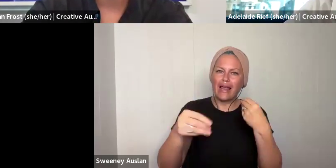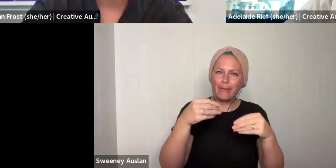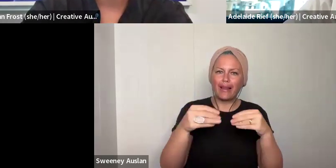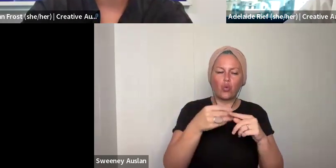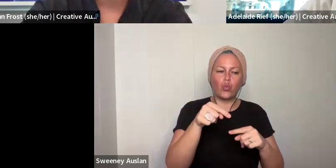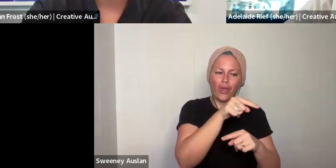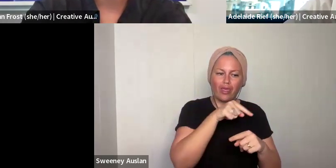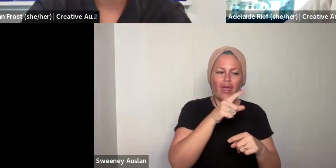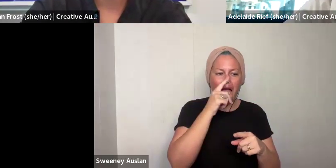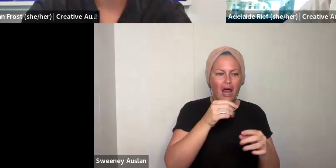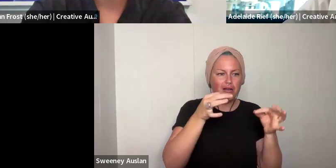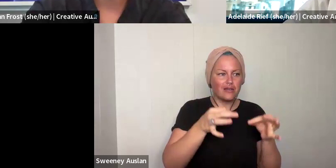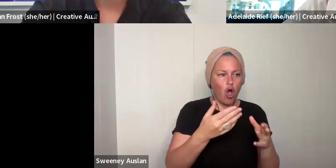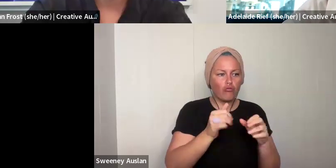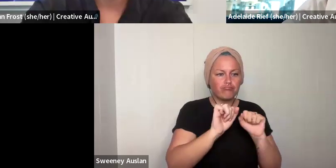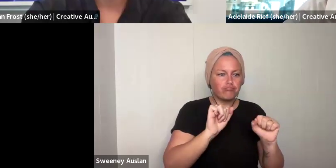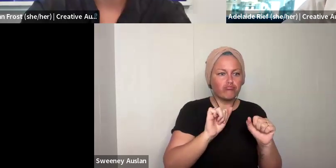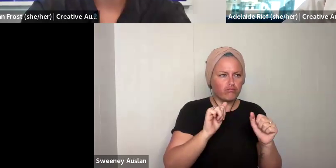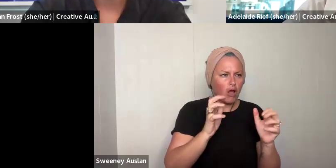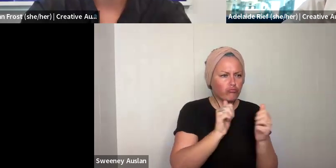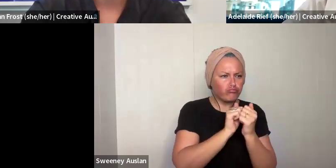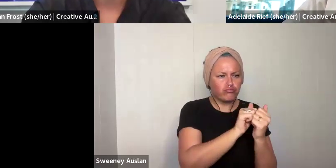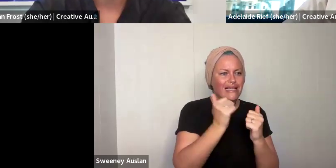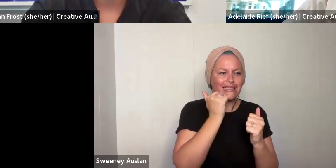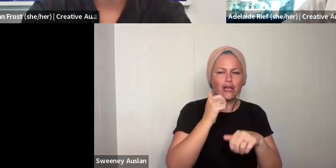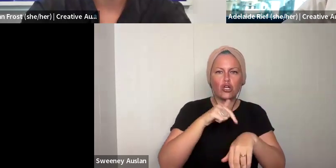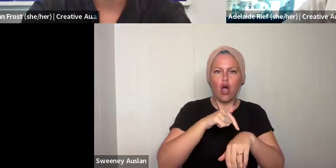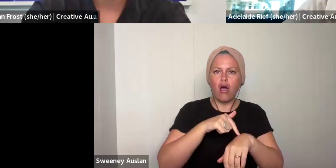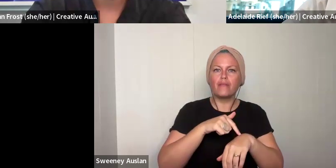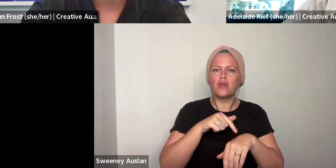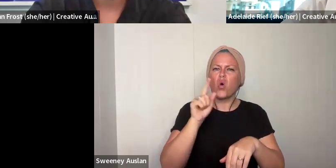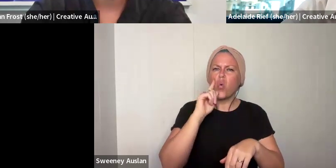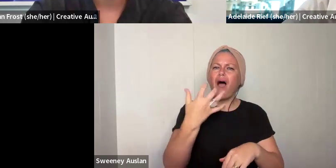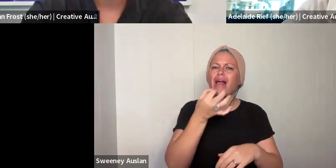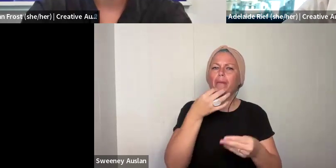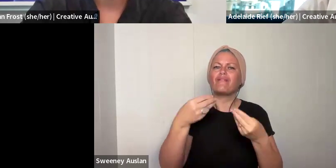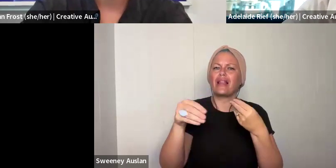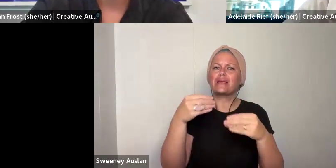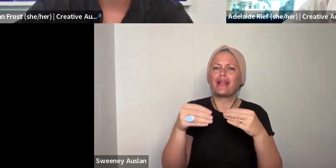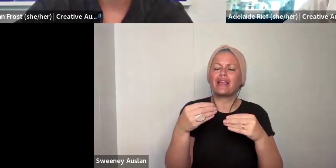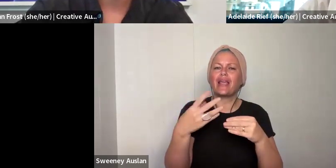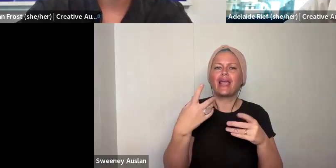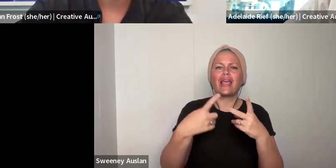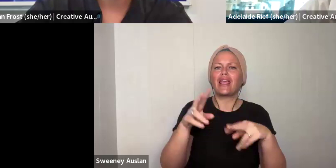There will be flexibility for you to decide on the times and dates that you want to